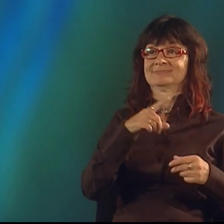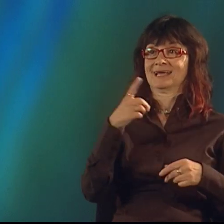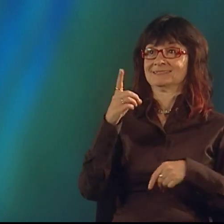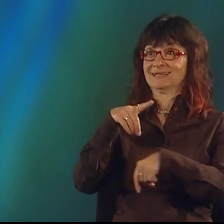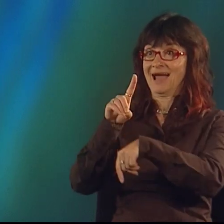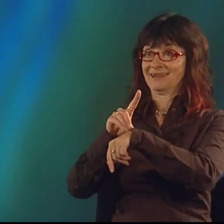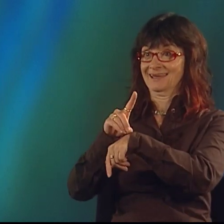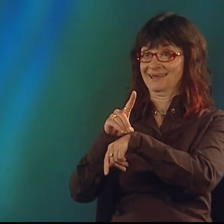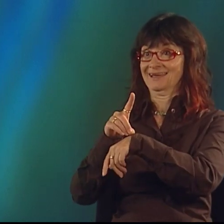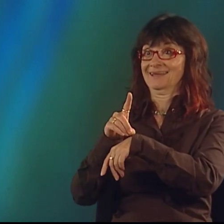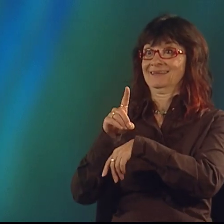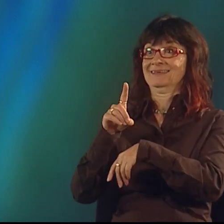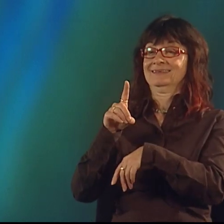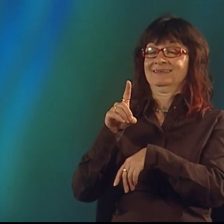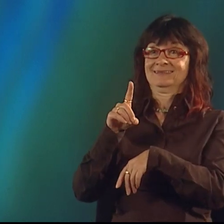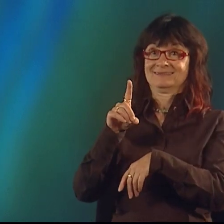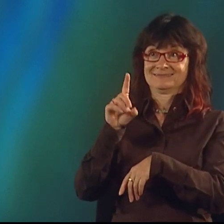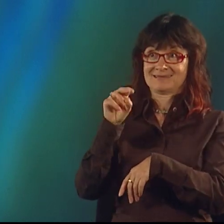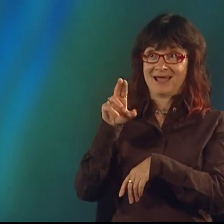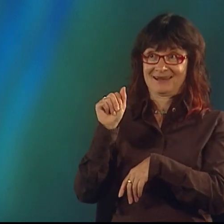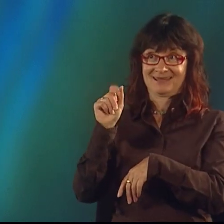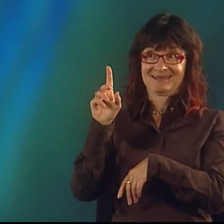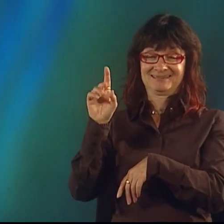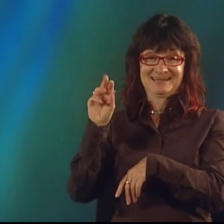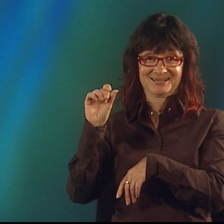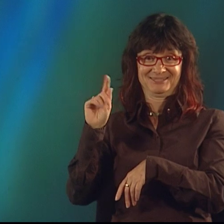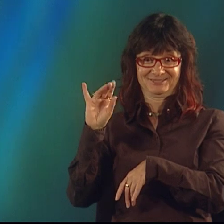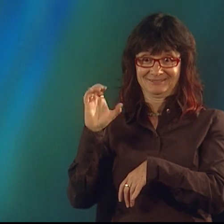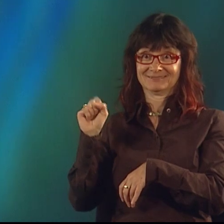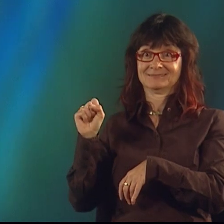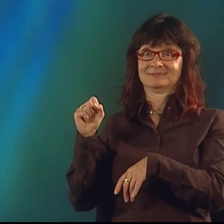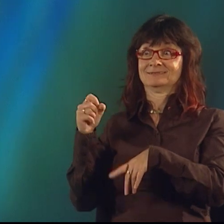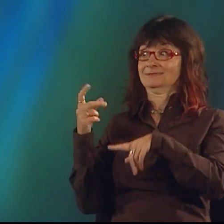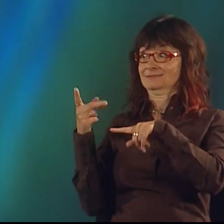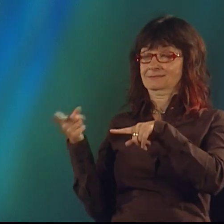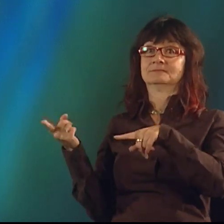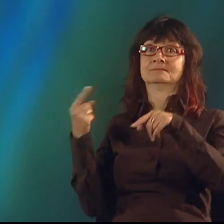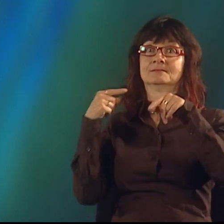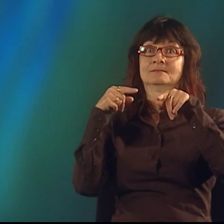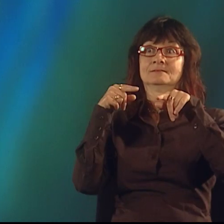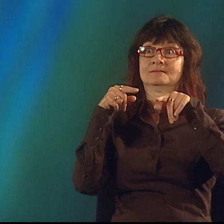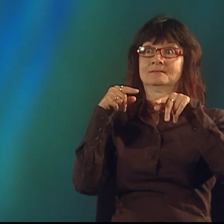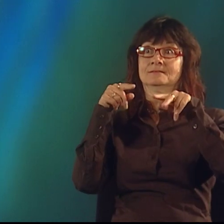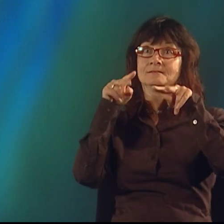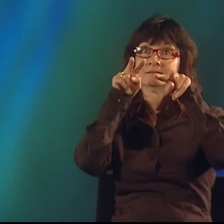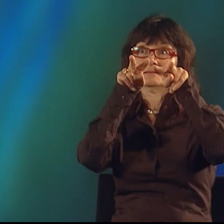...and I would videotape it, and I would take the videotape and I would give it to Donna Kachites,